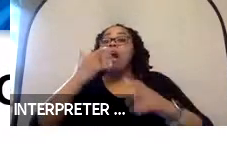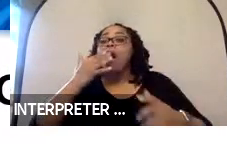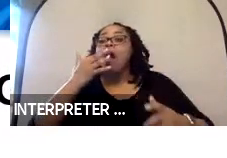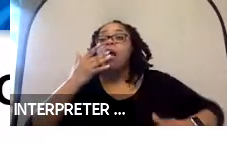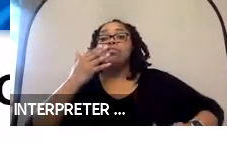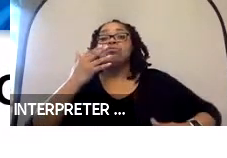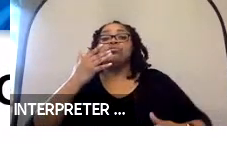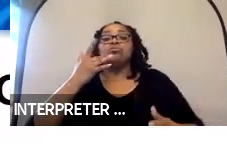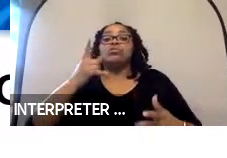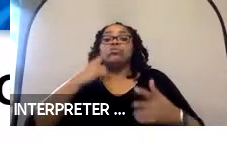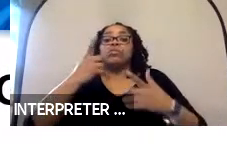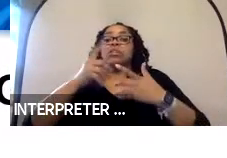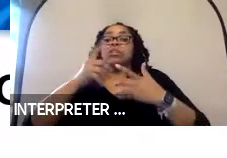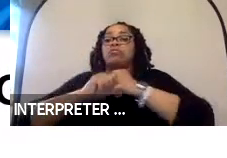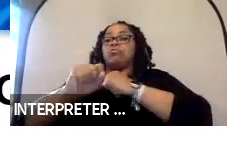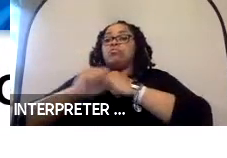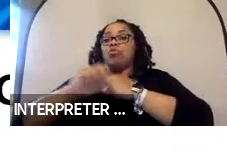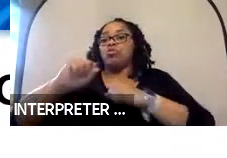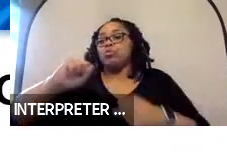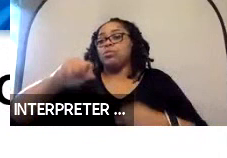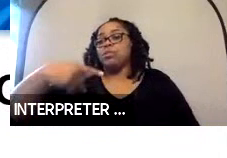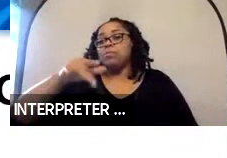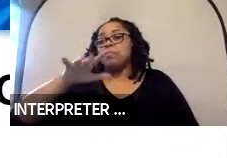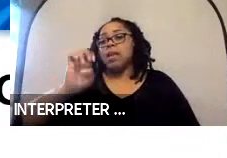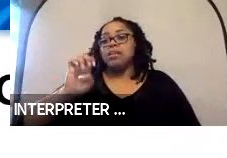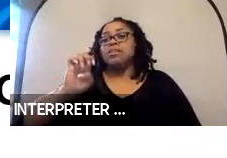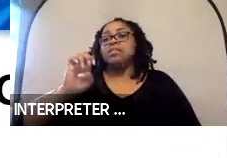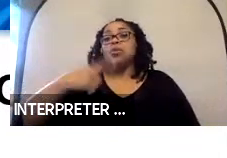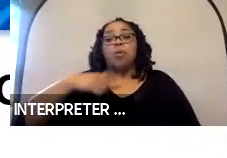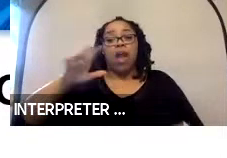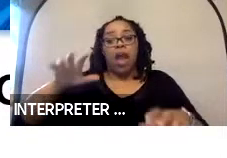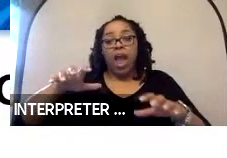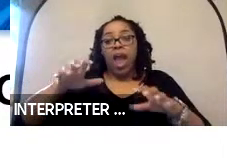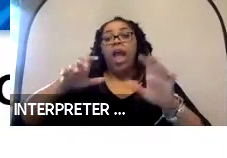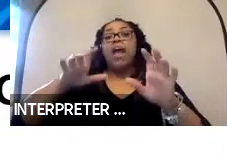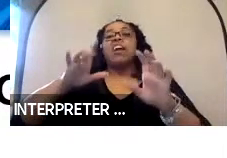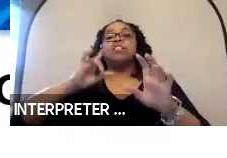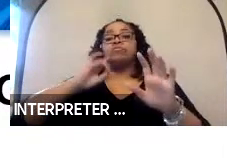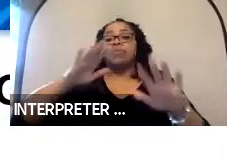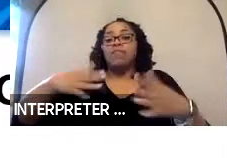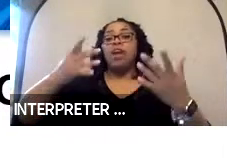that commercial space, we are still actively an autonomy provider for the government. But